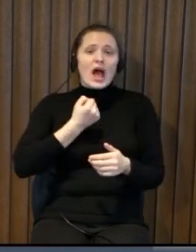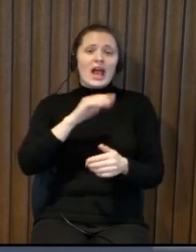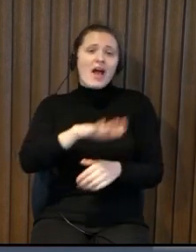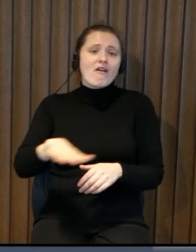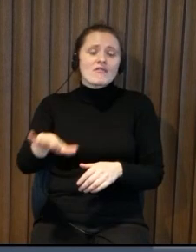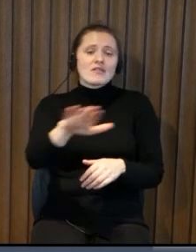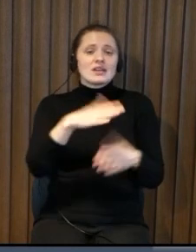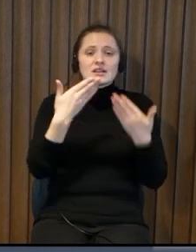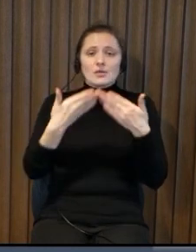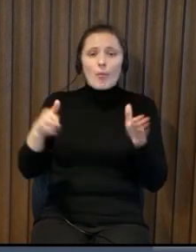it's it's a pity that